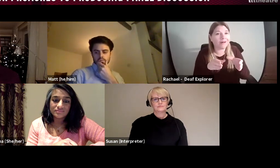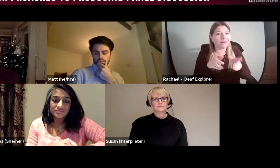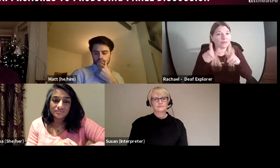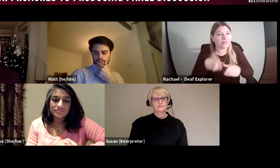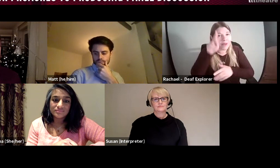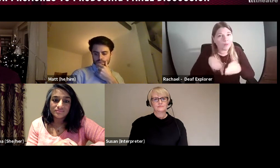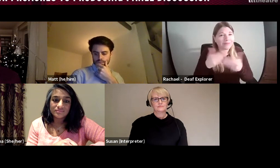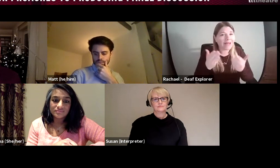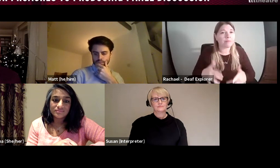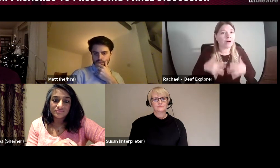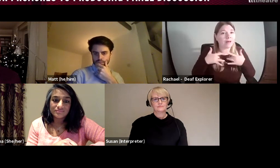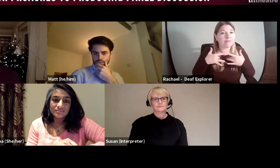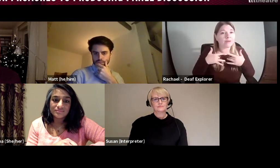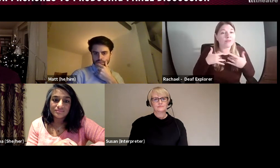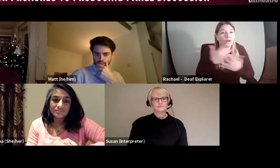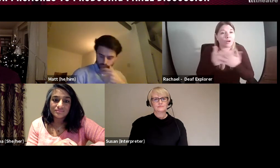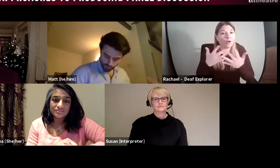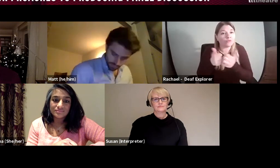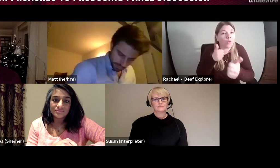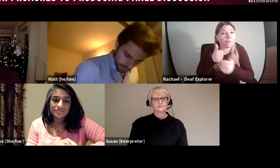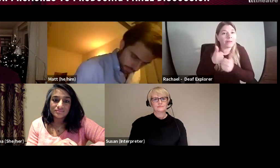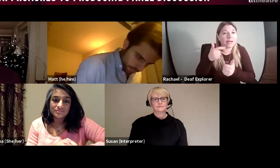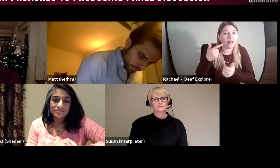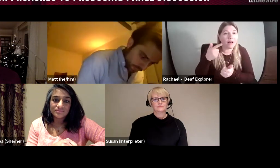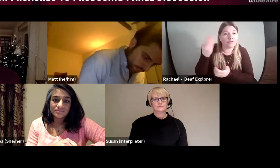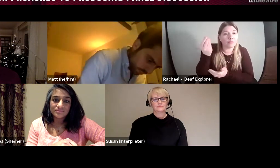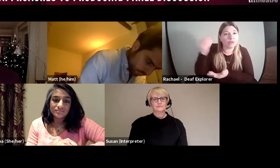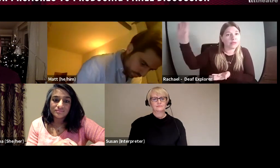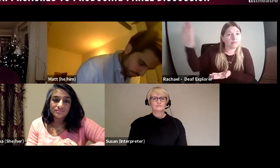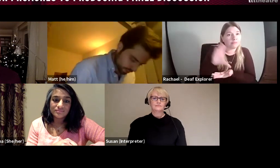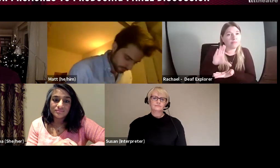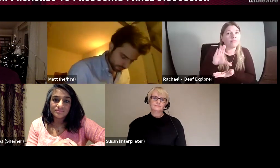is going to pay for the interpreter if that is a deaf person will shadow a person all day,